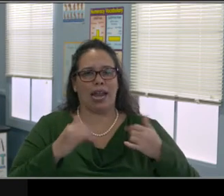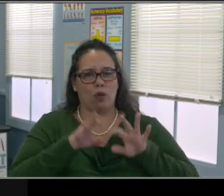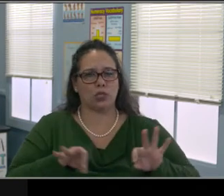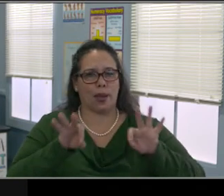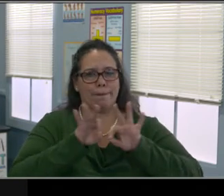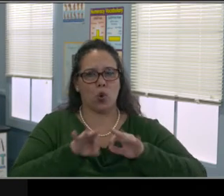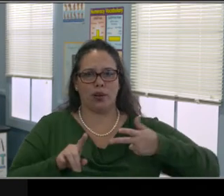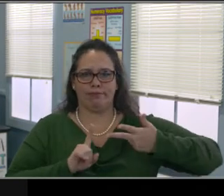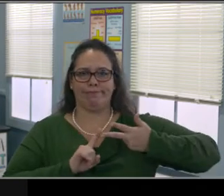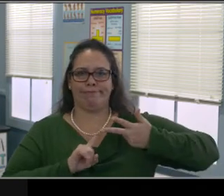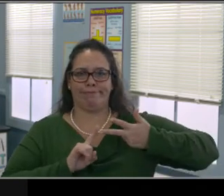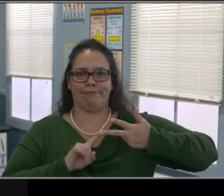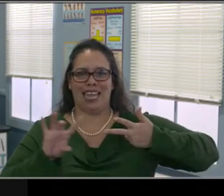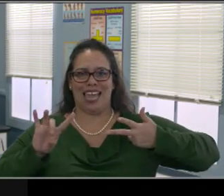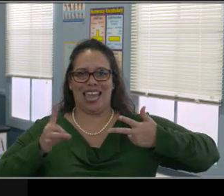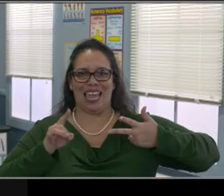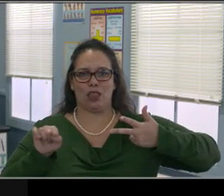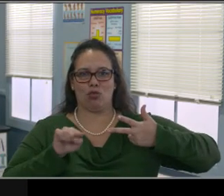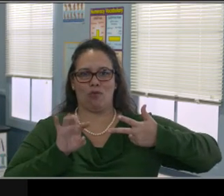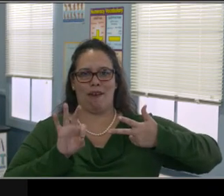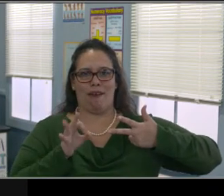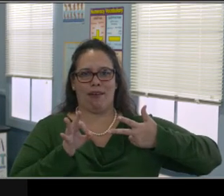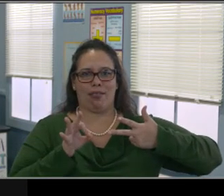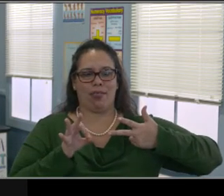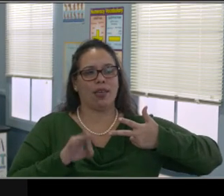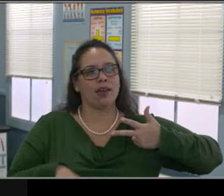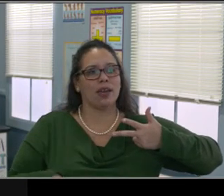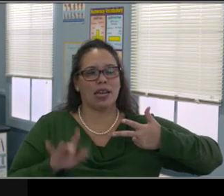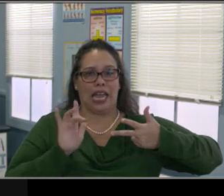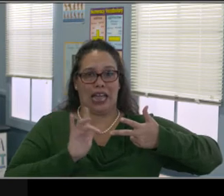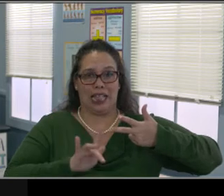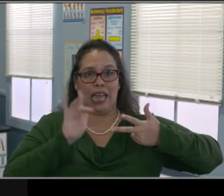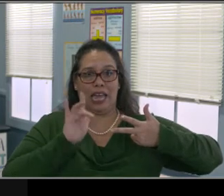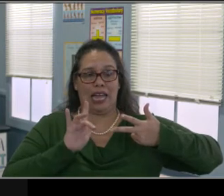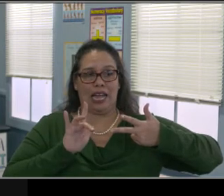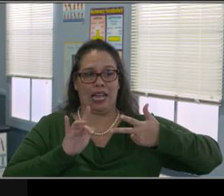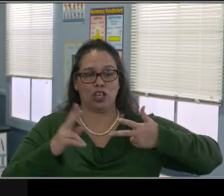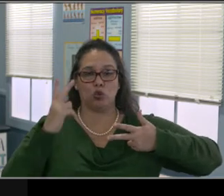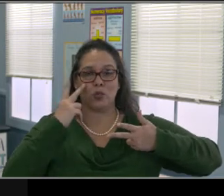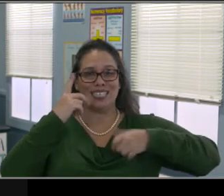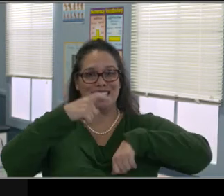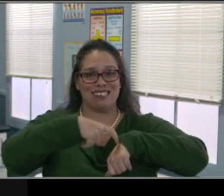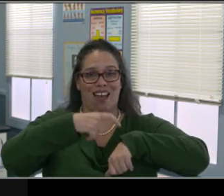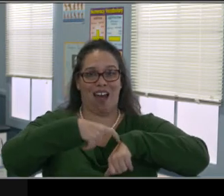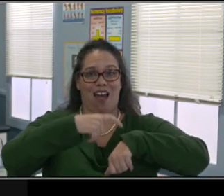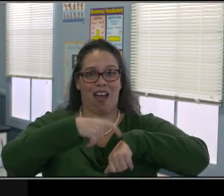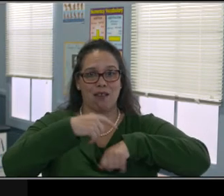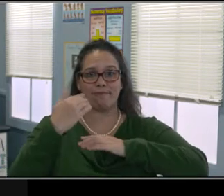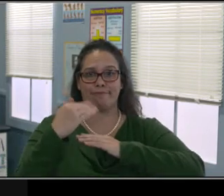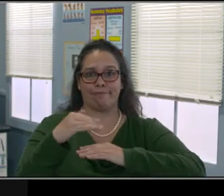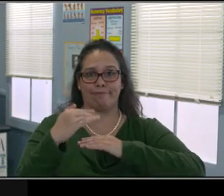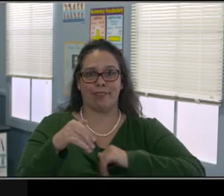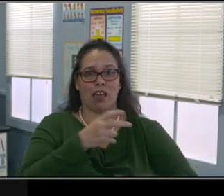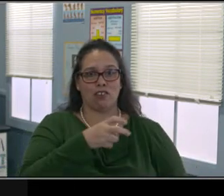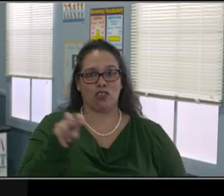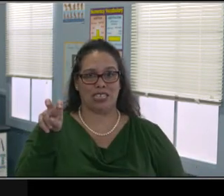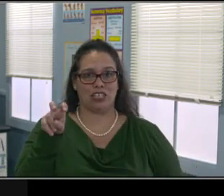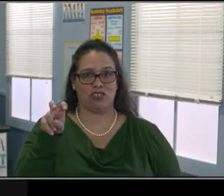and you can go ahead and call and leave a message and they will get back to you very, very quickly but I want you to see the website.